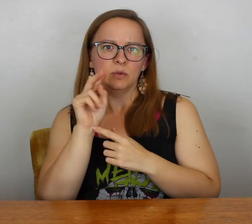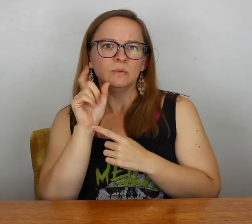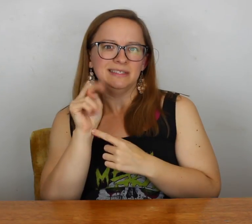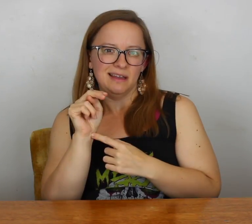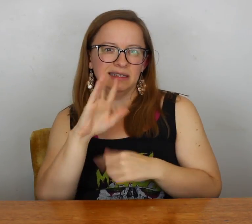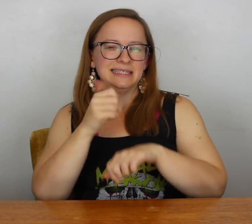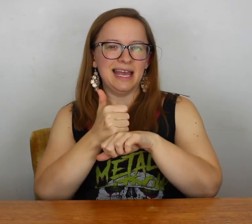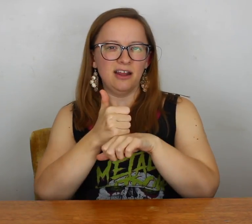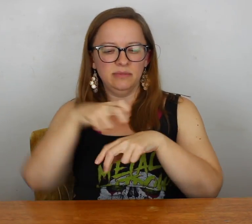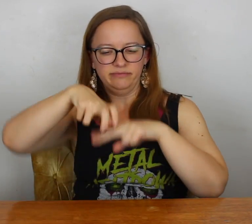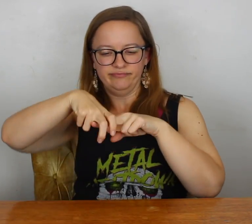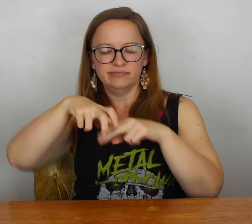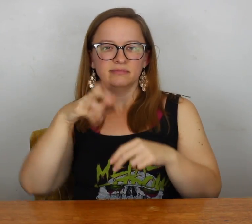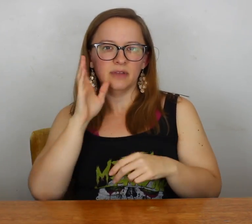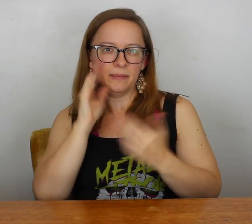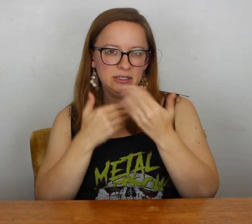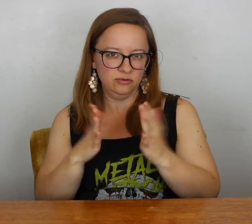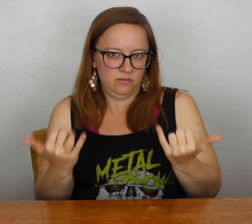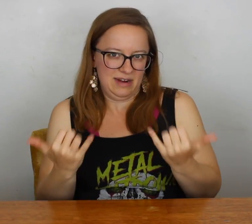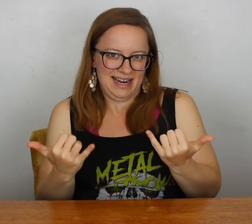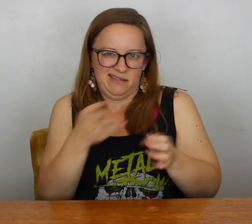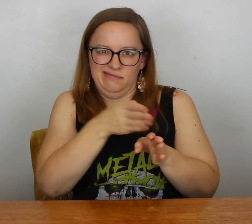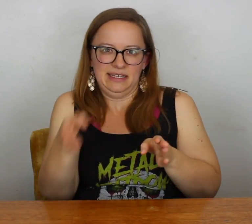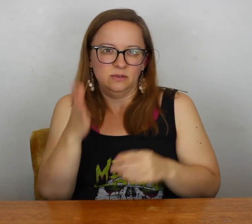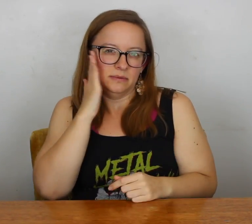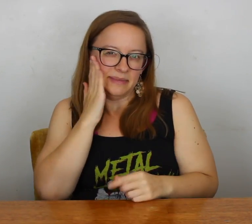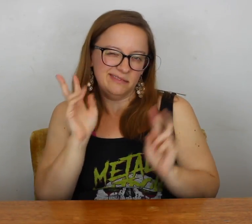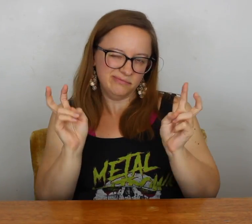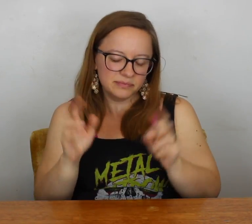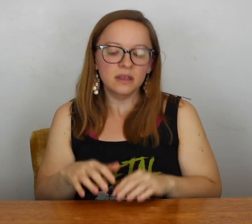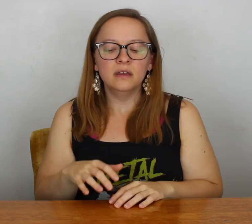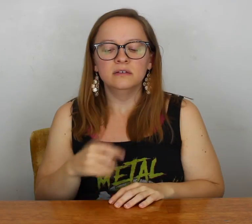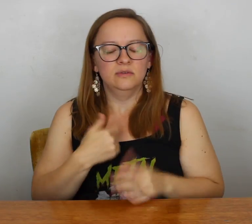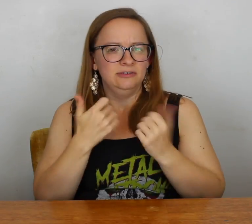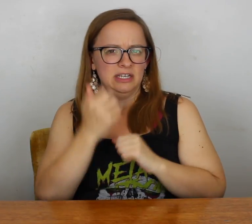Which, we have our futon set up in our bedroom right now, next to the bed.